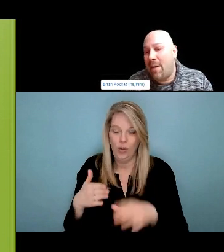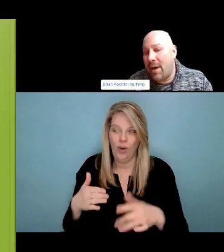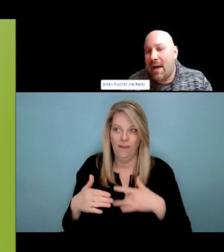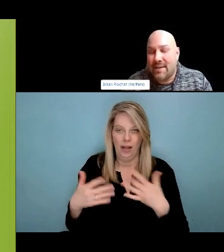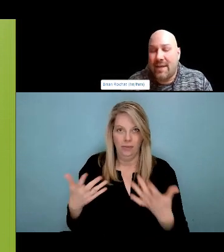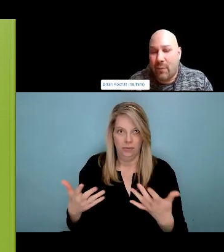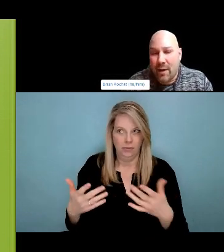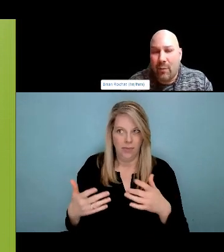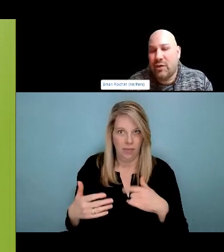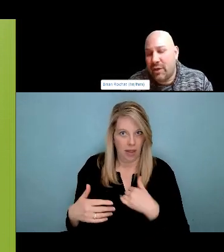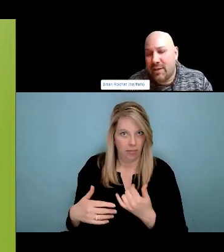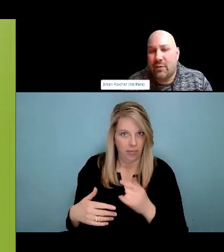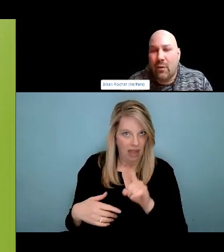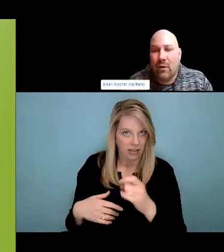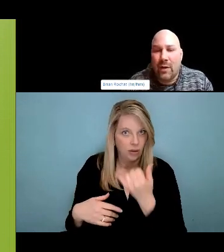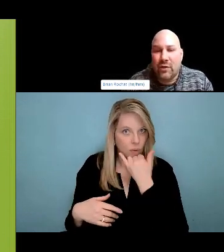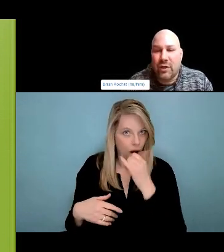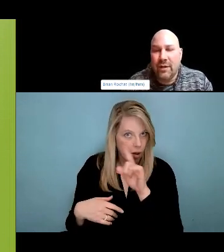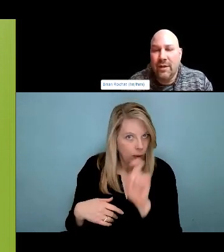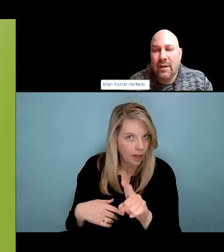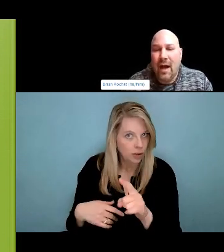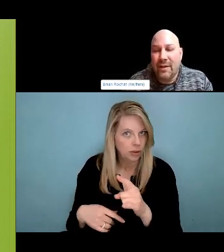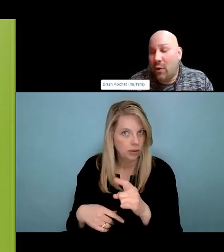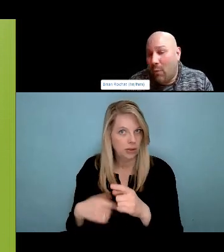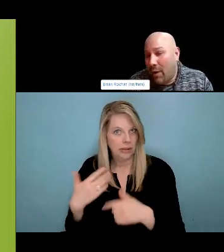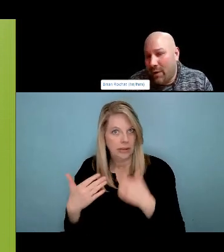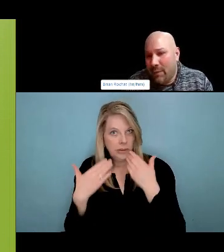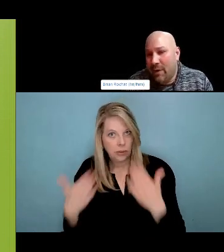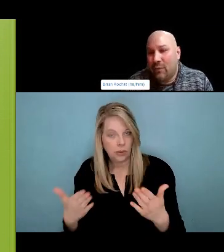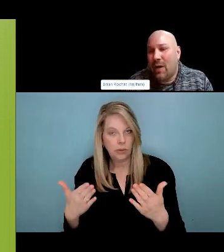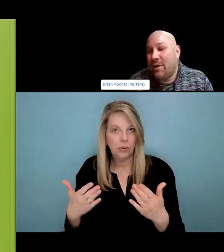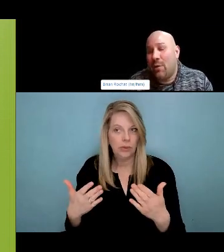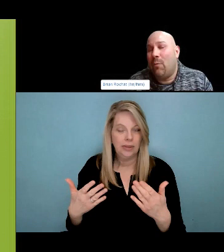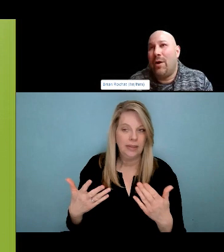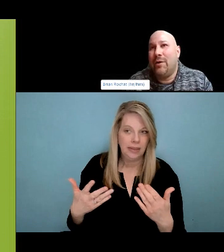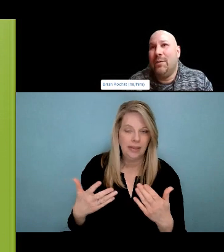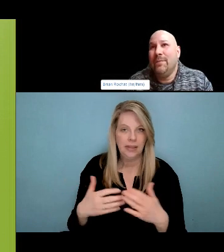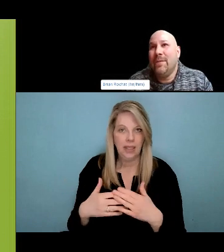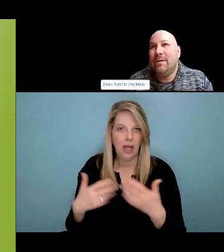not just talk with somebody who just decided to use substances and using too much and is